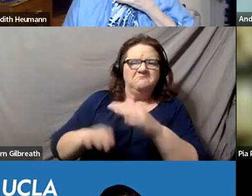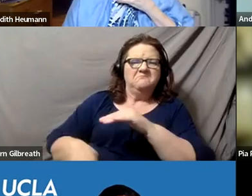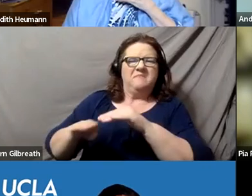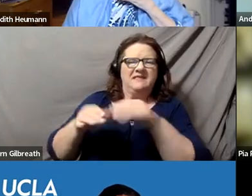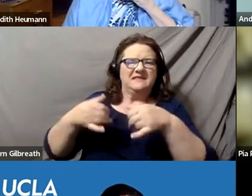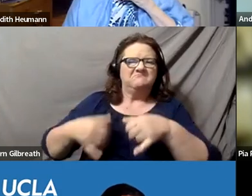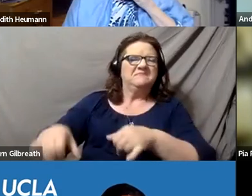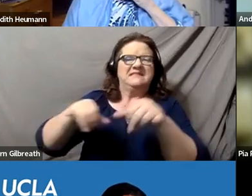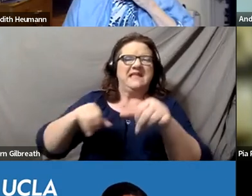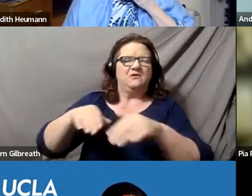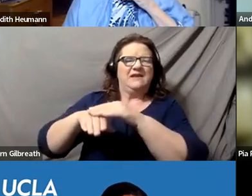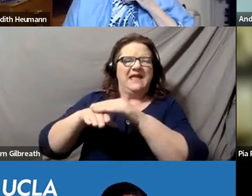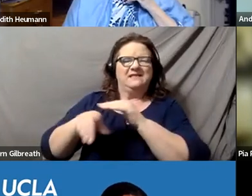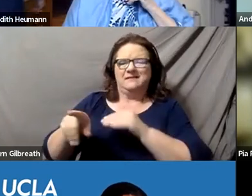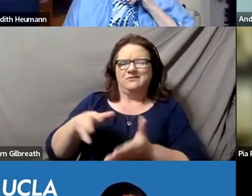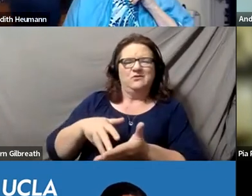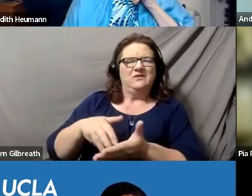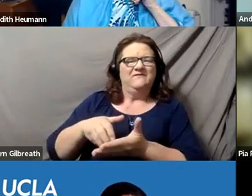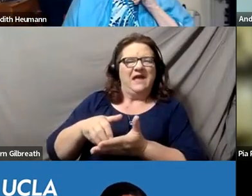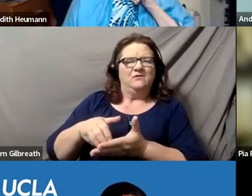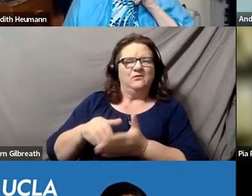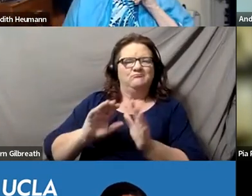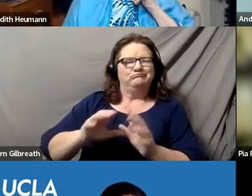to their most vulnerable and marginalized communities.